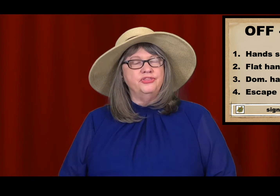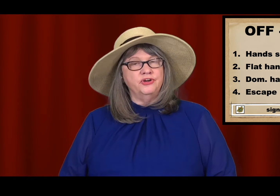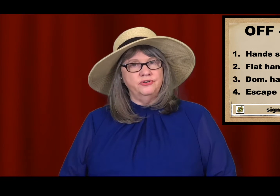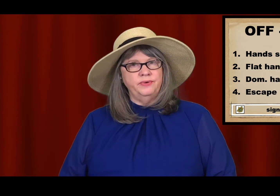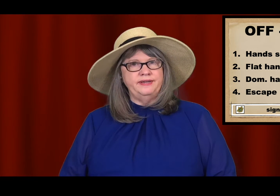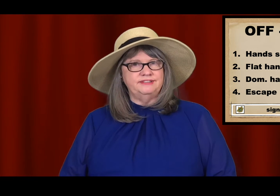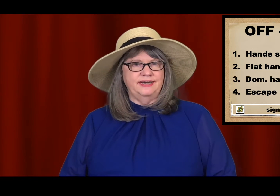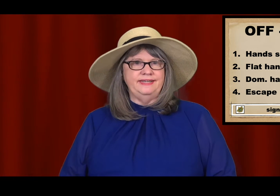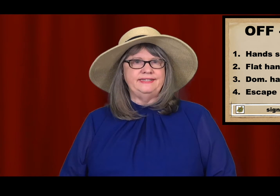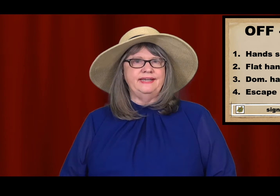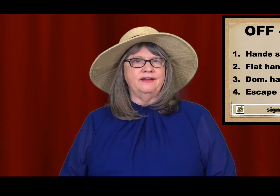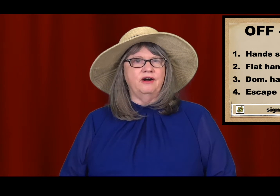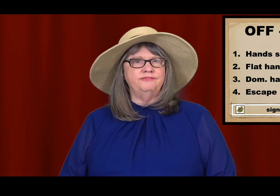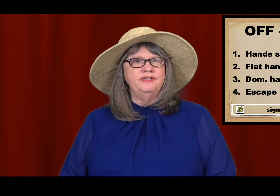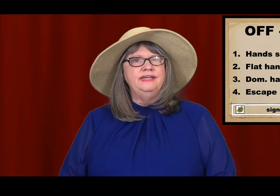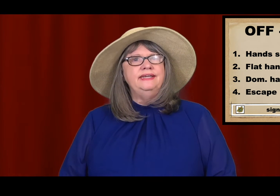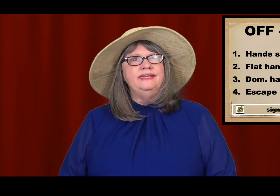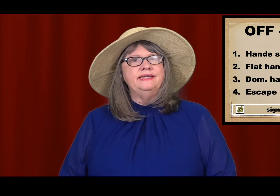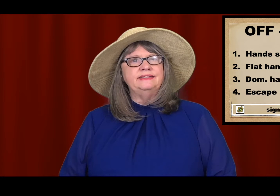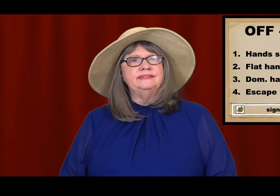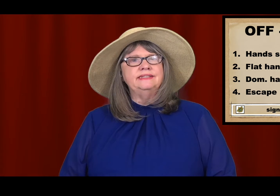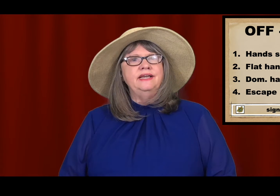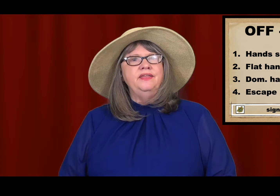The third way of signing TAKE OFF is